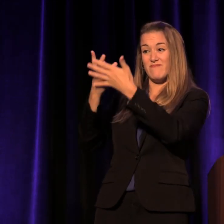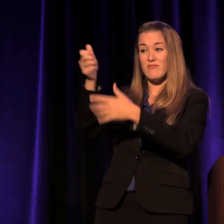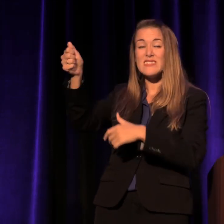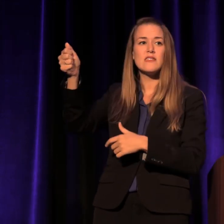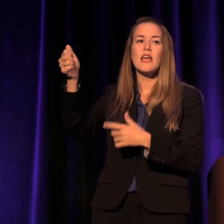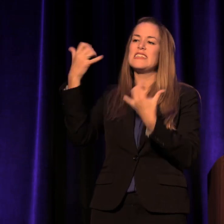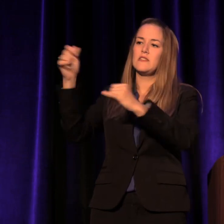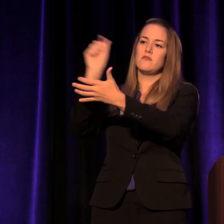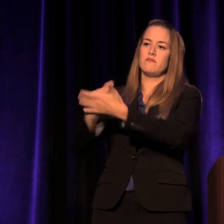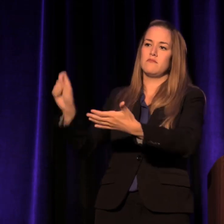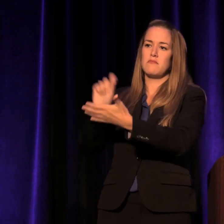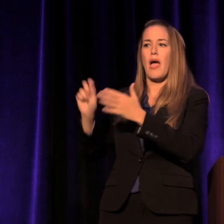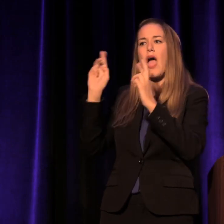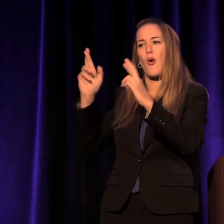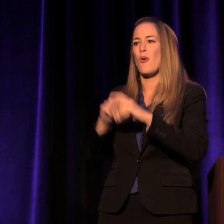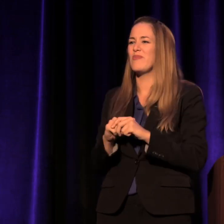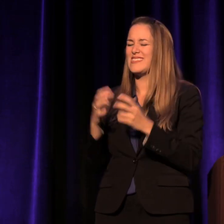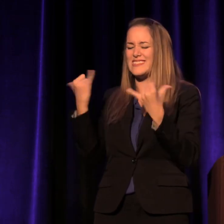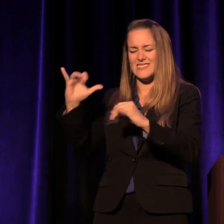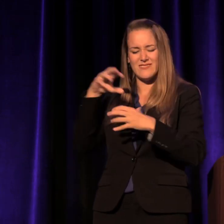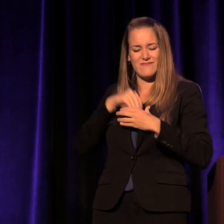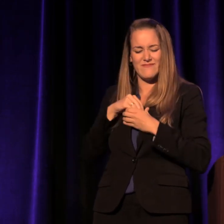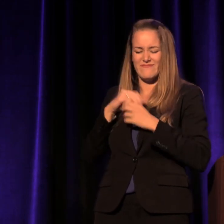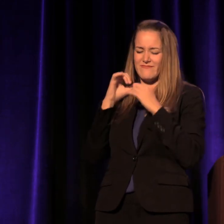I hope with my whole body that he does not lose heart;